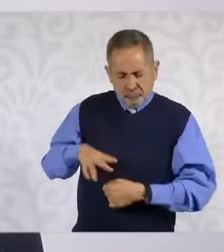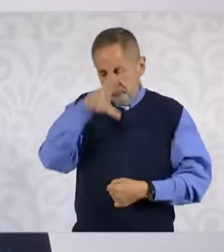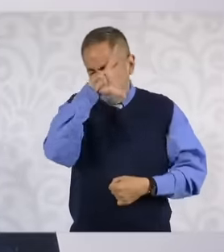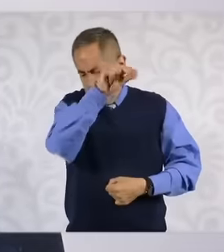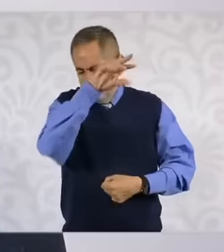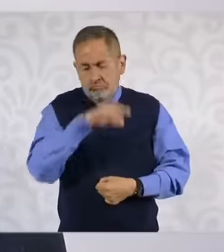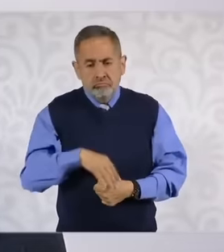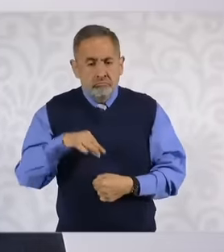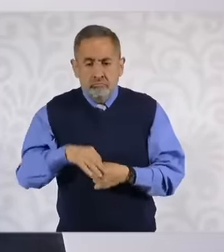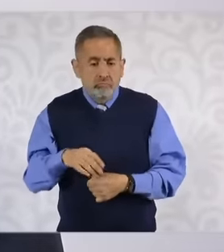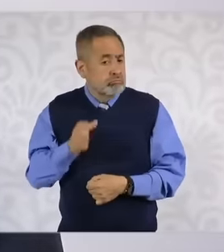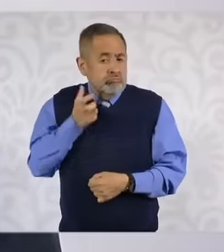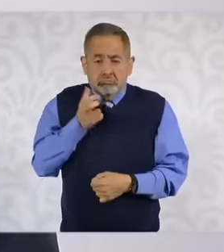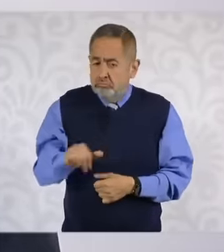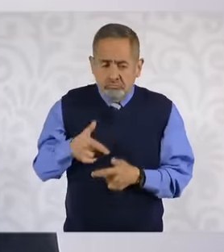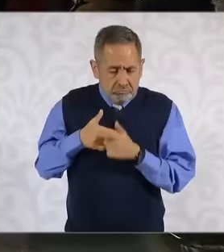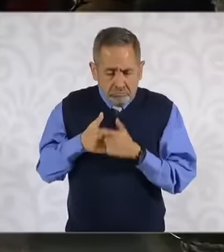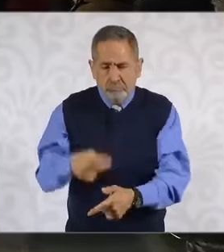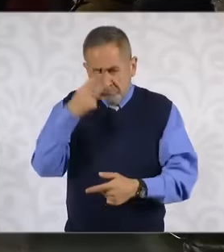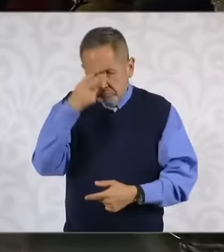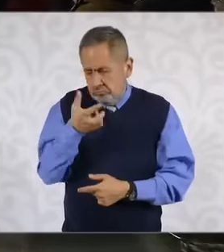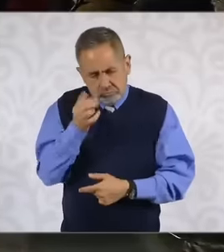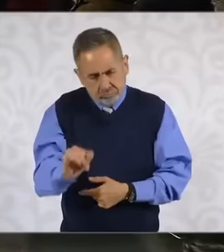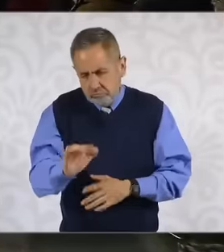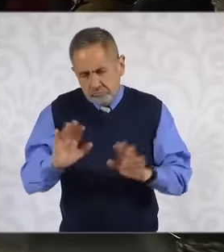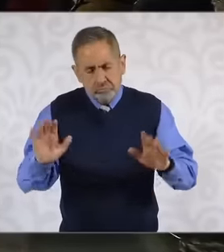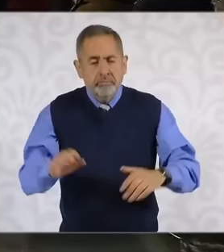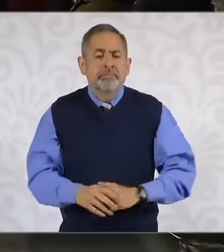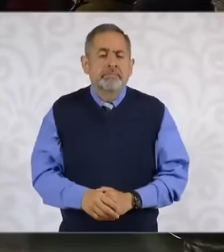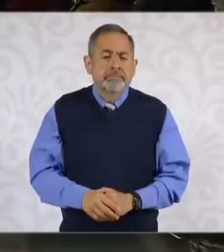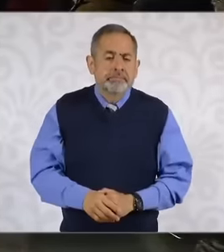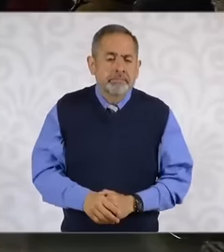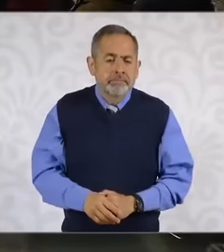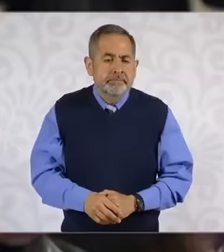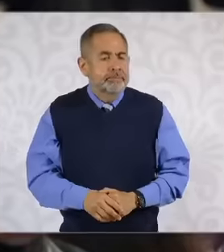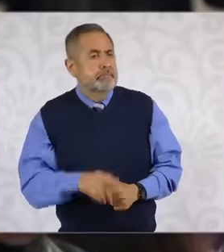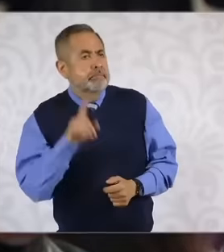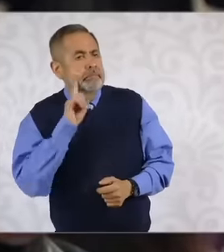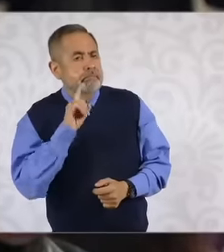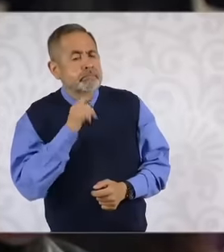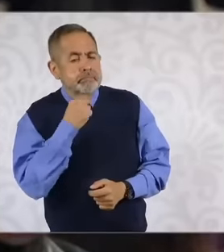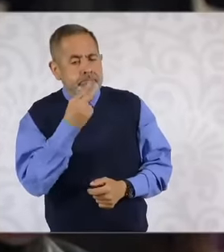and so on. It will continue to be. Thank you very much. The third question has to do with Ecuador.